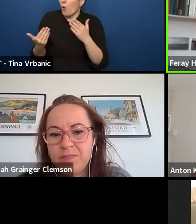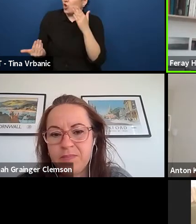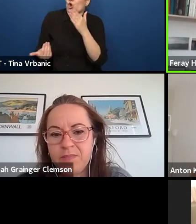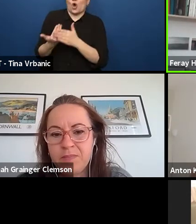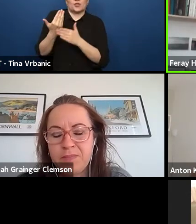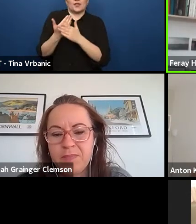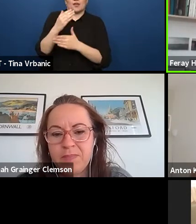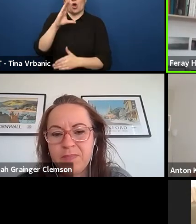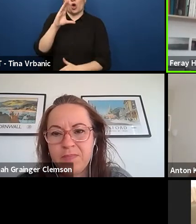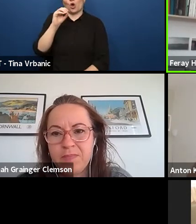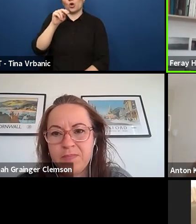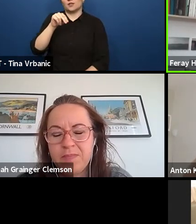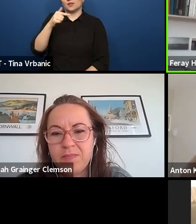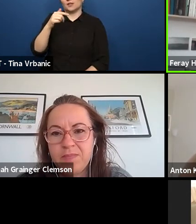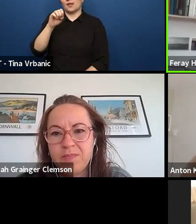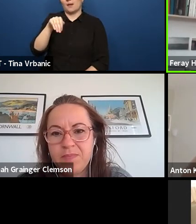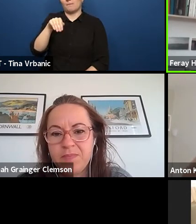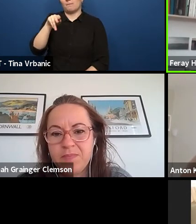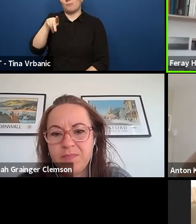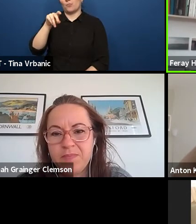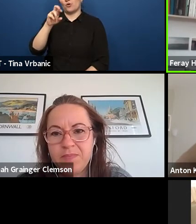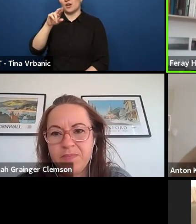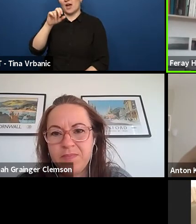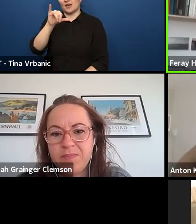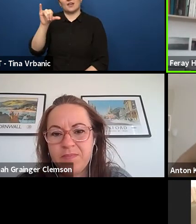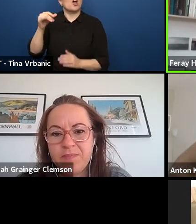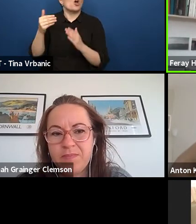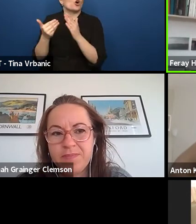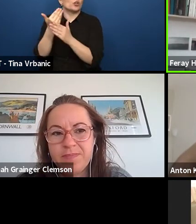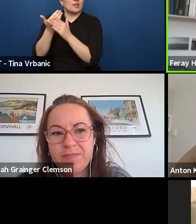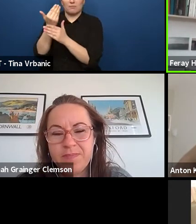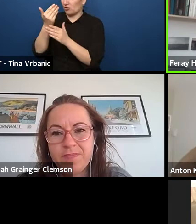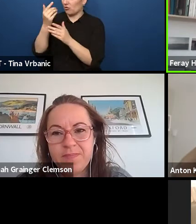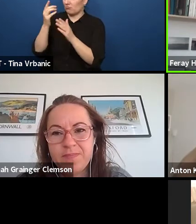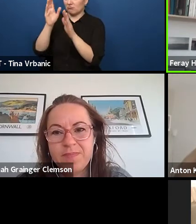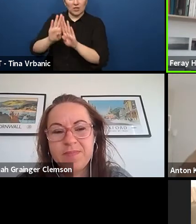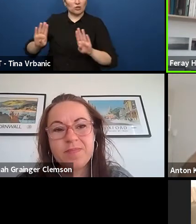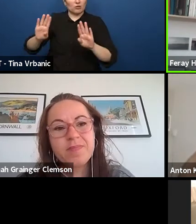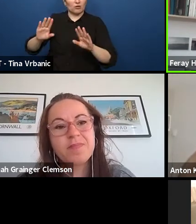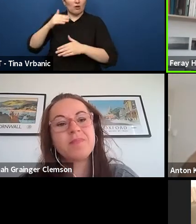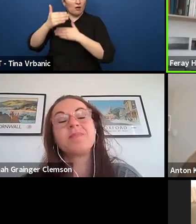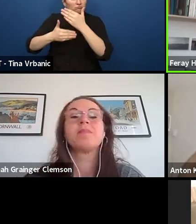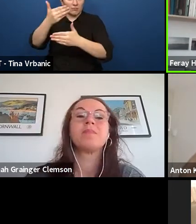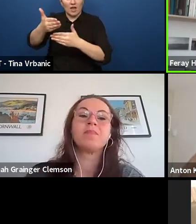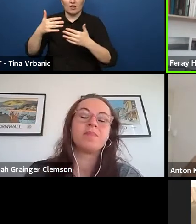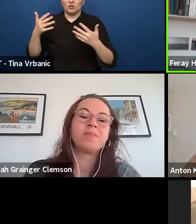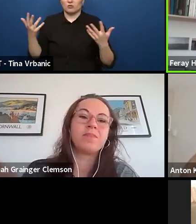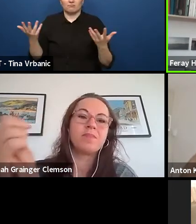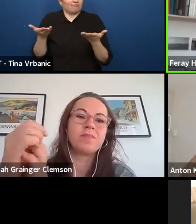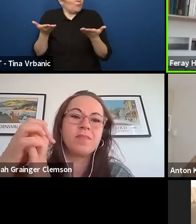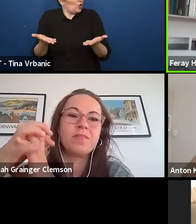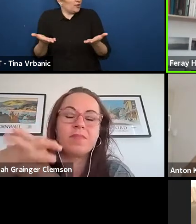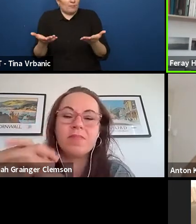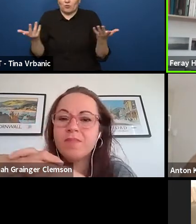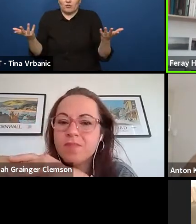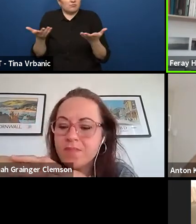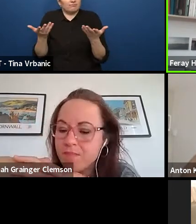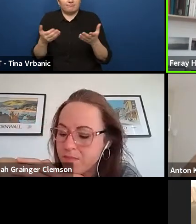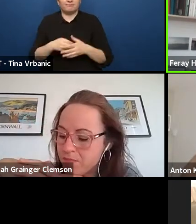So, and I would like to welcome Laura. I hope Laura's technique works.